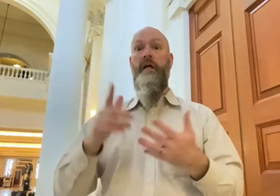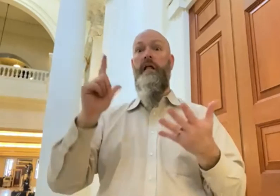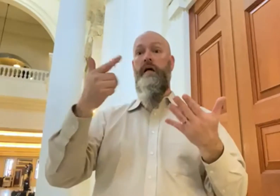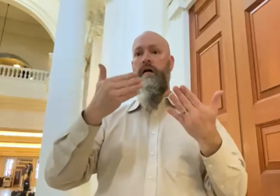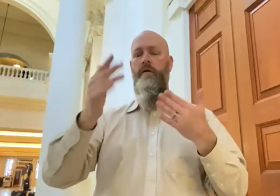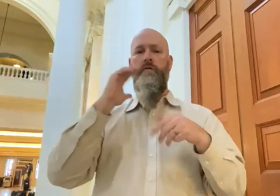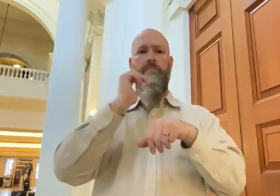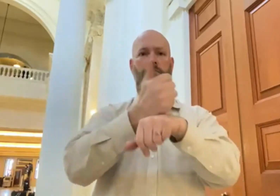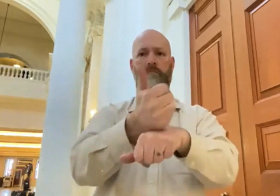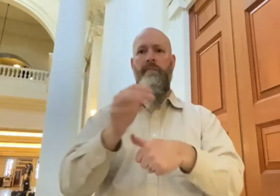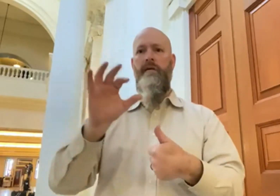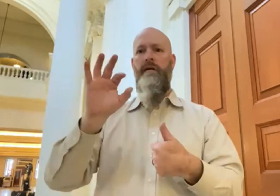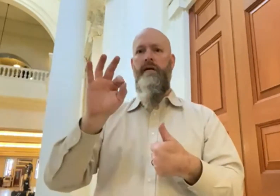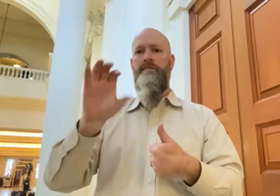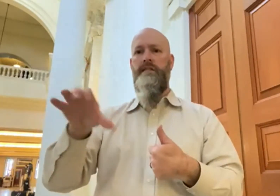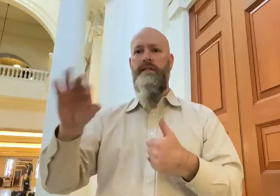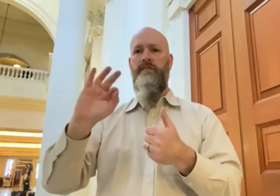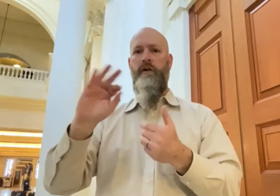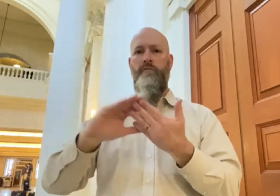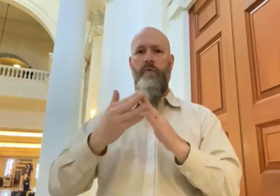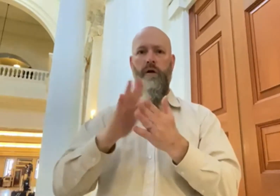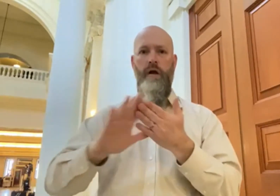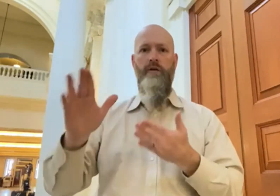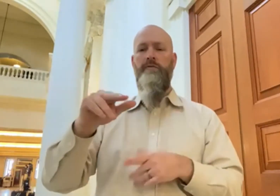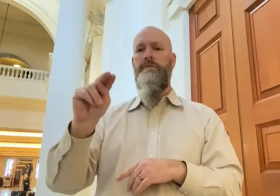The next following week, new sites will open up at Frederick Community College,